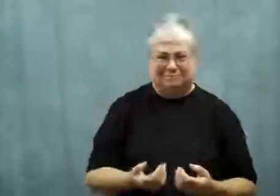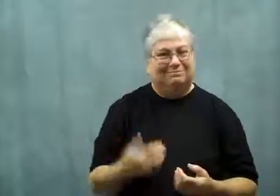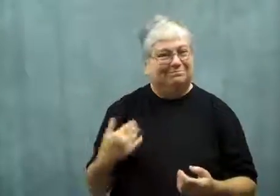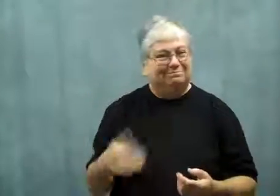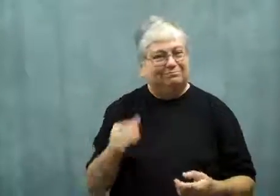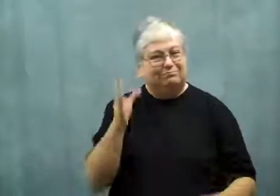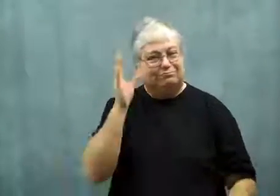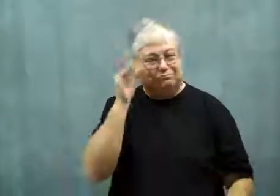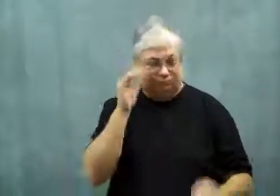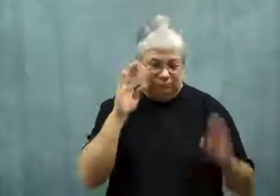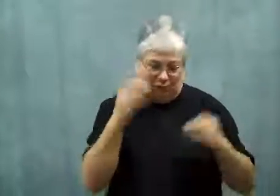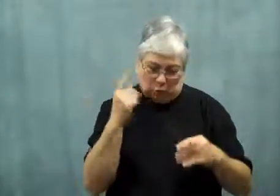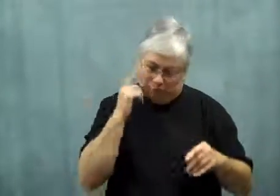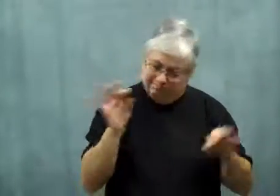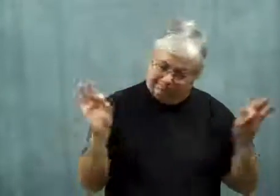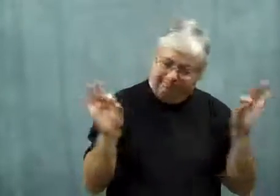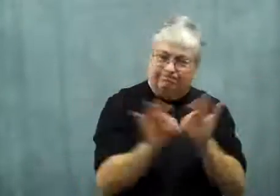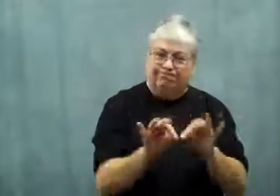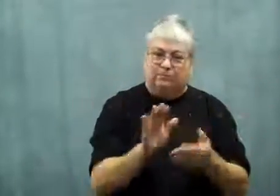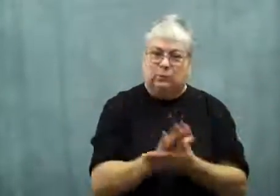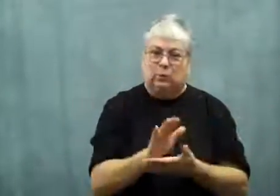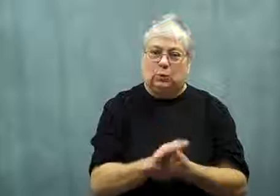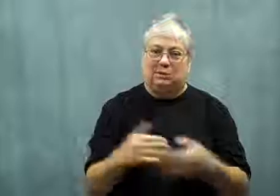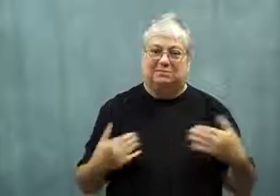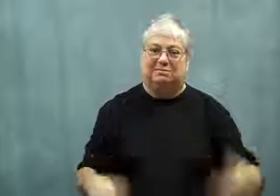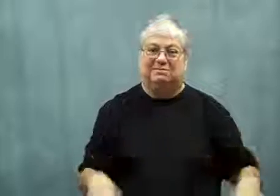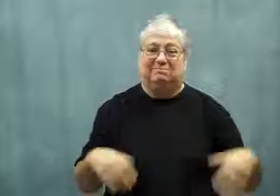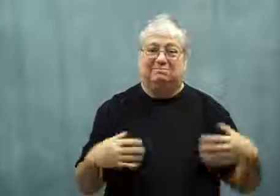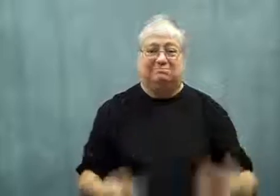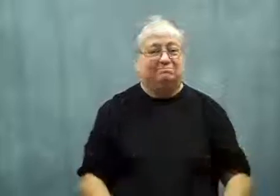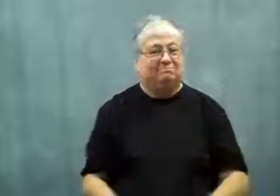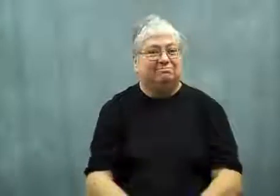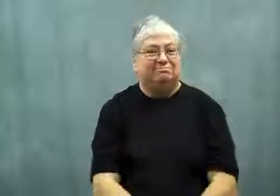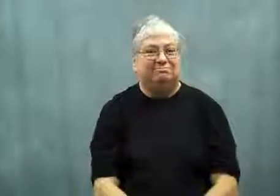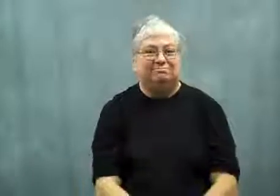She is really focused on her education!